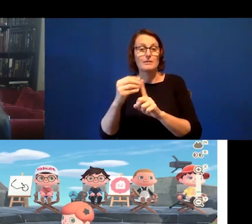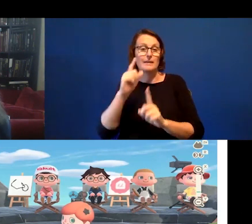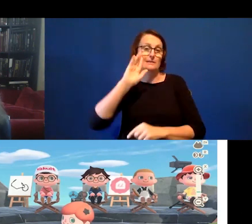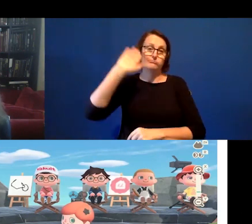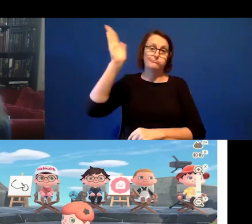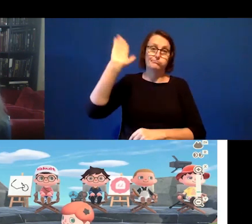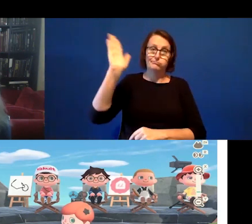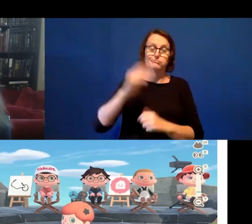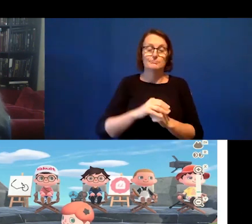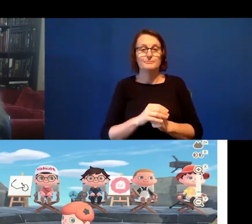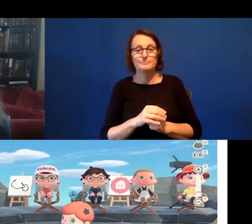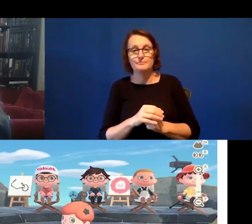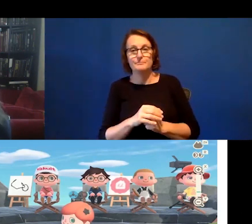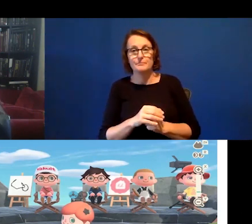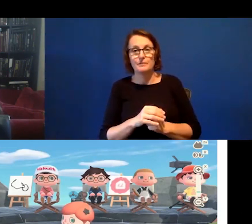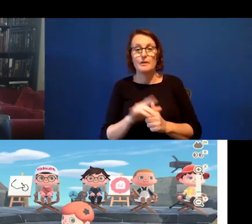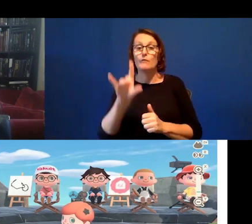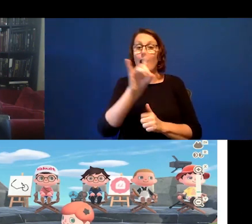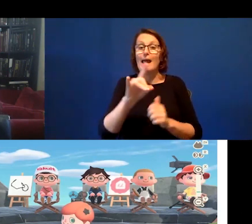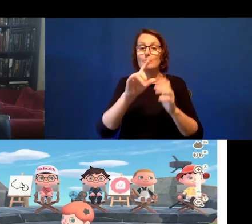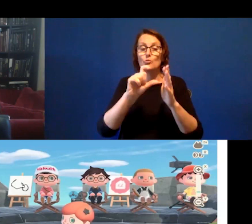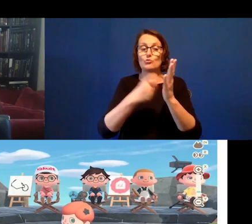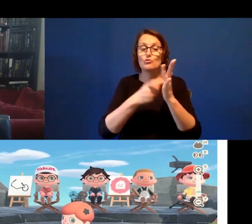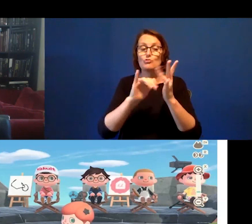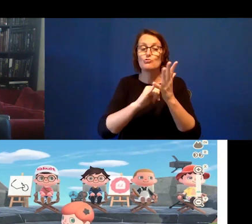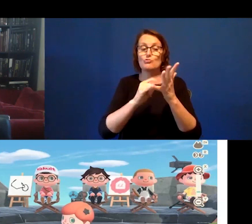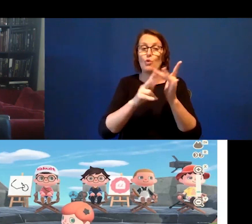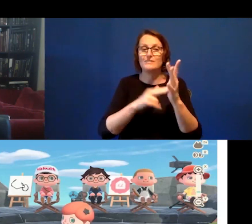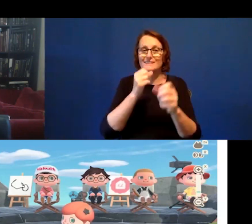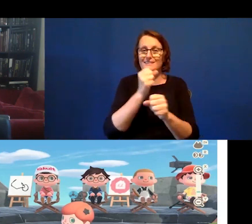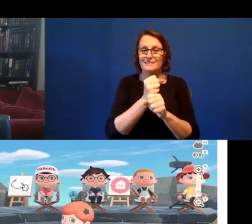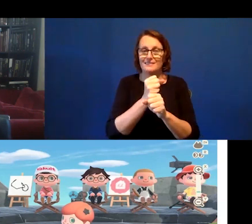Animal Crossing has a lot